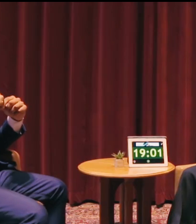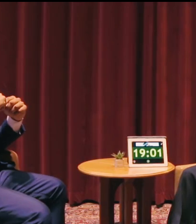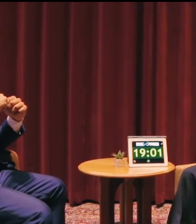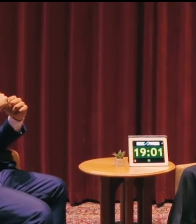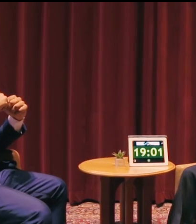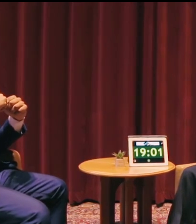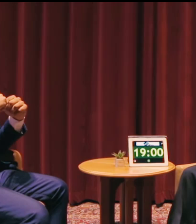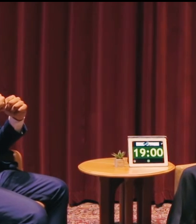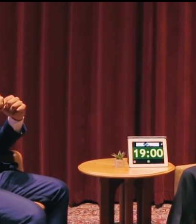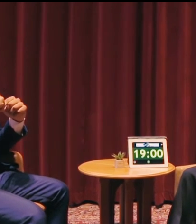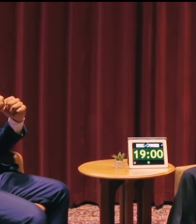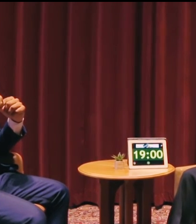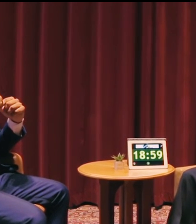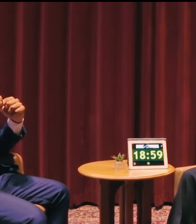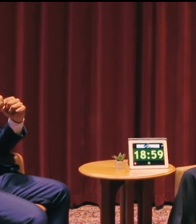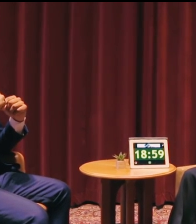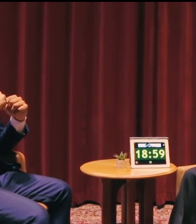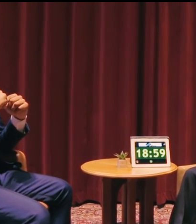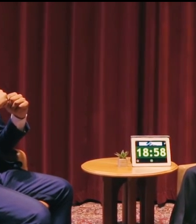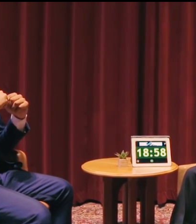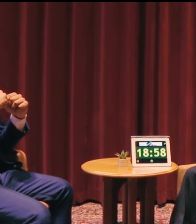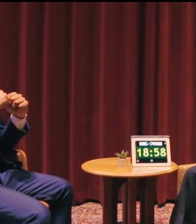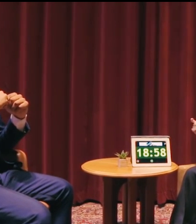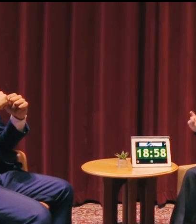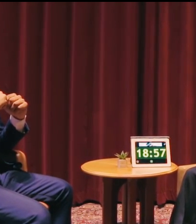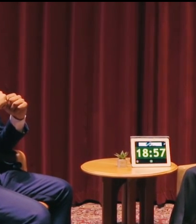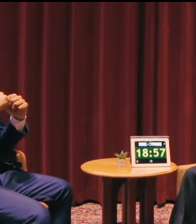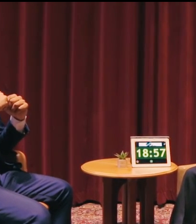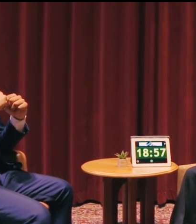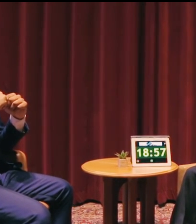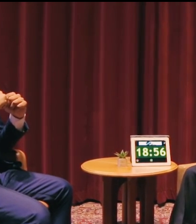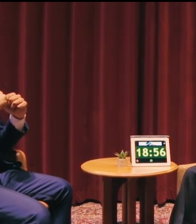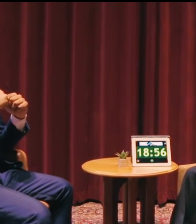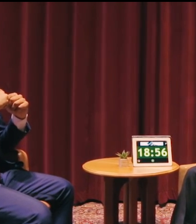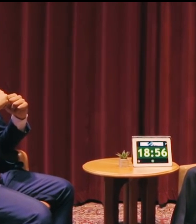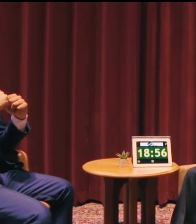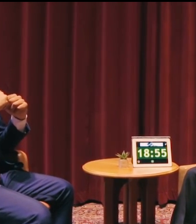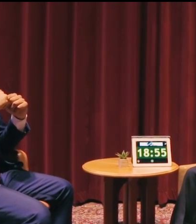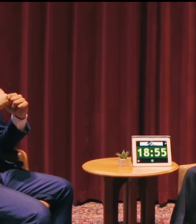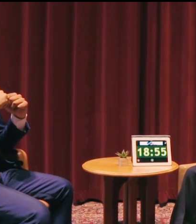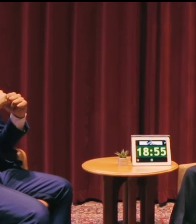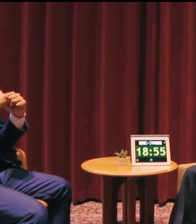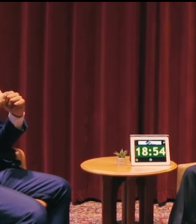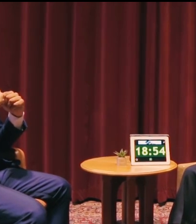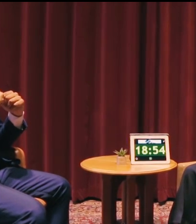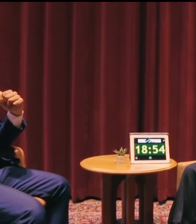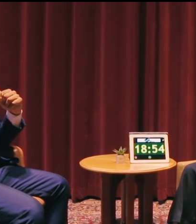Absolutely. The airline industry is an extremely large industry, and what was nice about my experience is that it was very multifaceted.